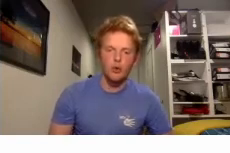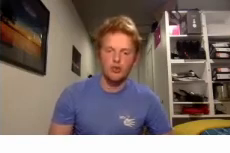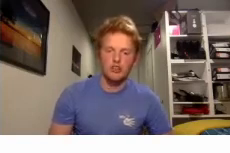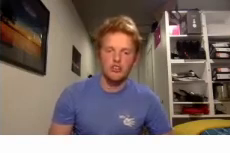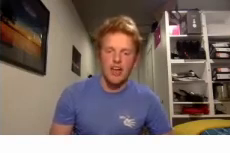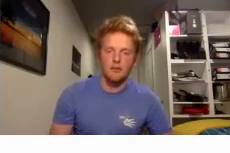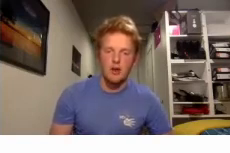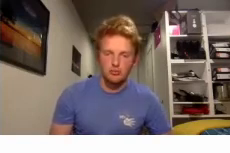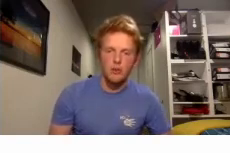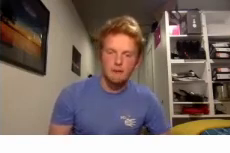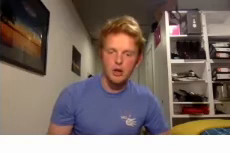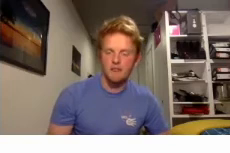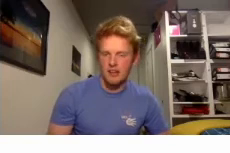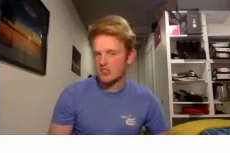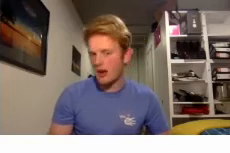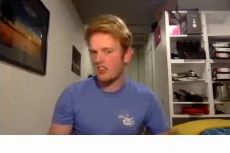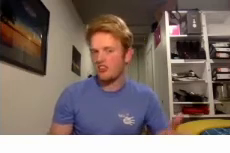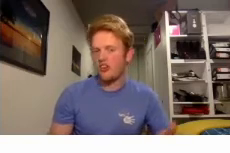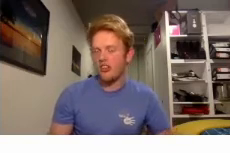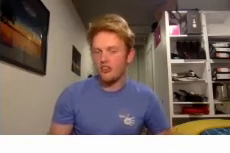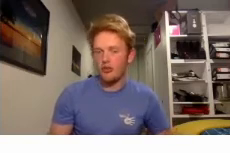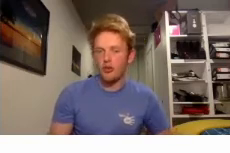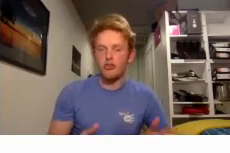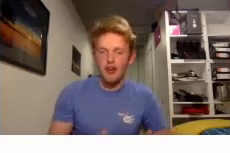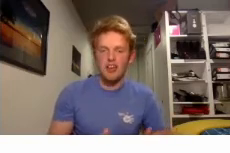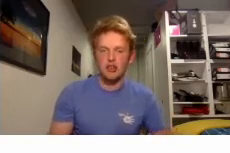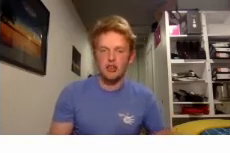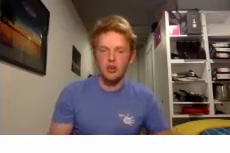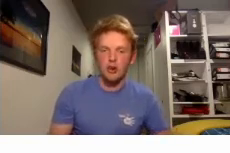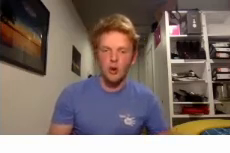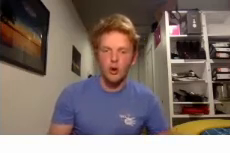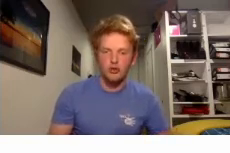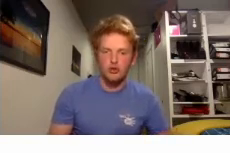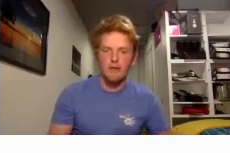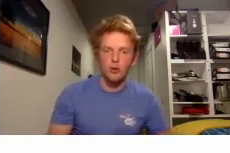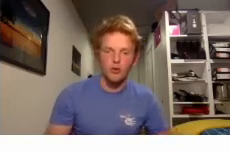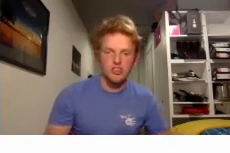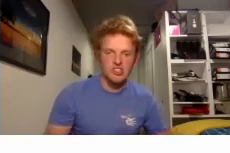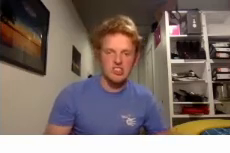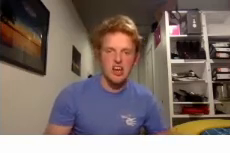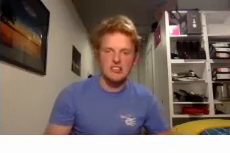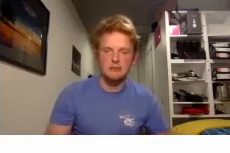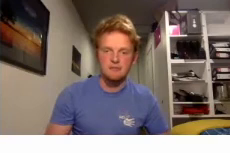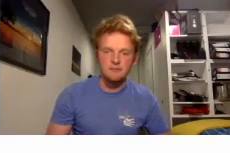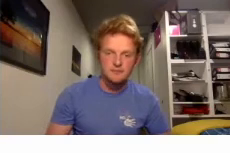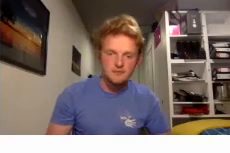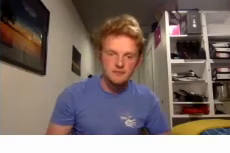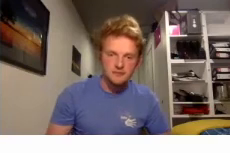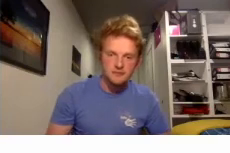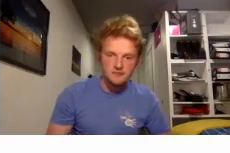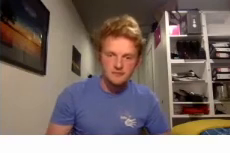freshers and have real input into where this is going like the direction of travel of the society